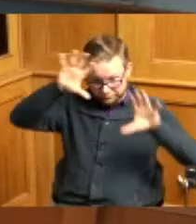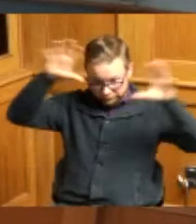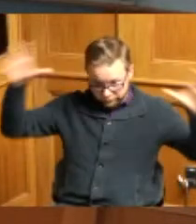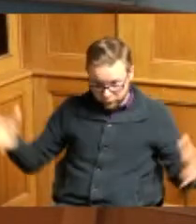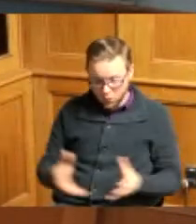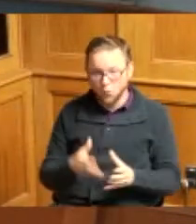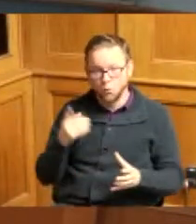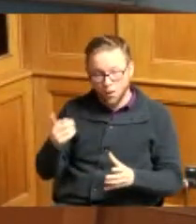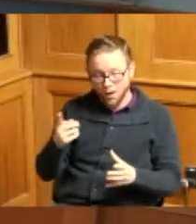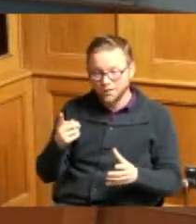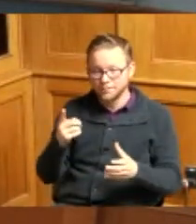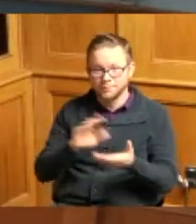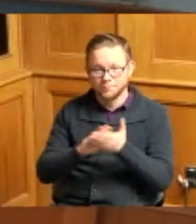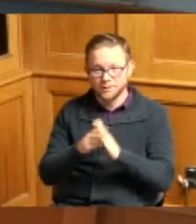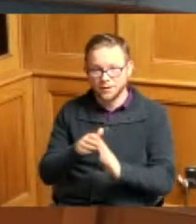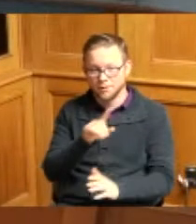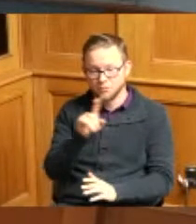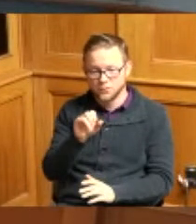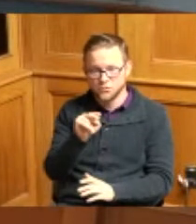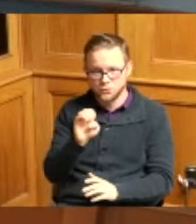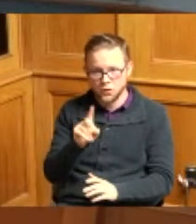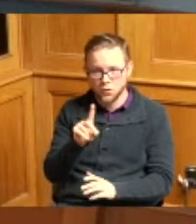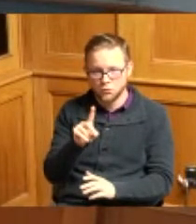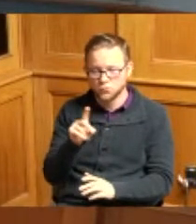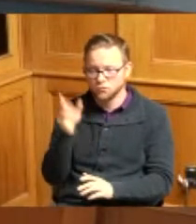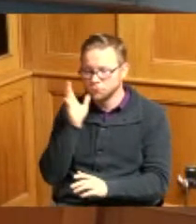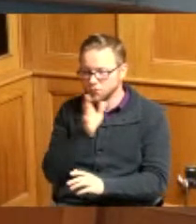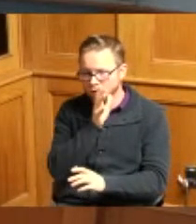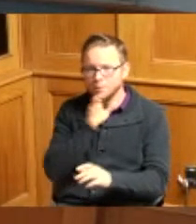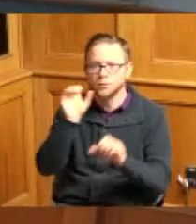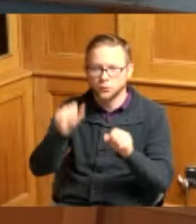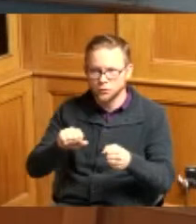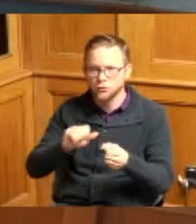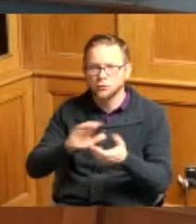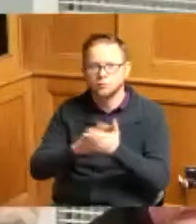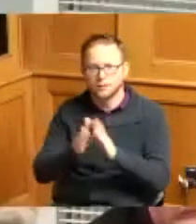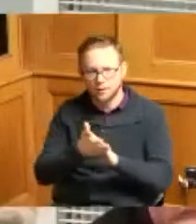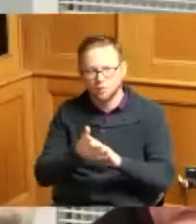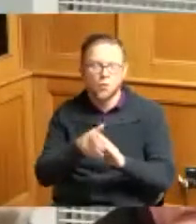not be a parking lot for the castle but maybe it's a parking lot for the beekeeping process